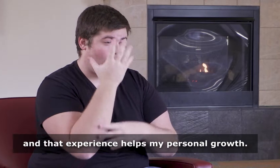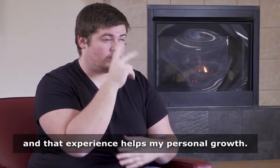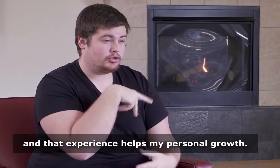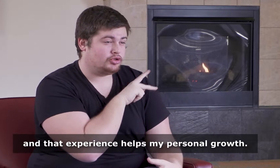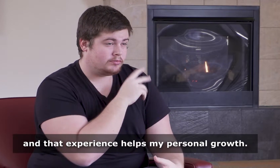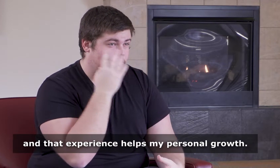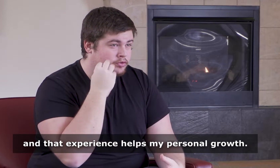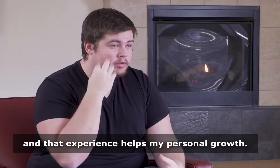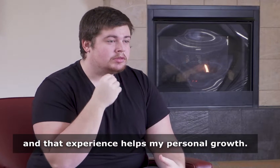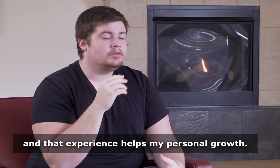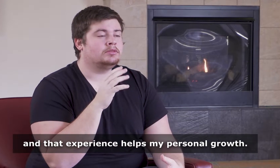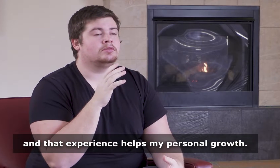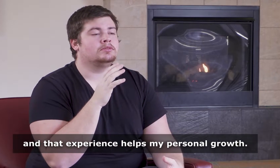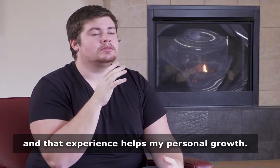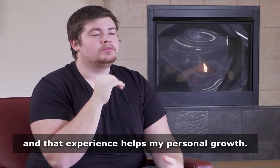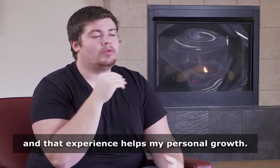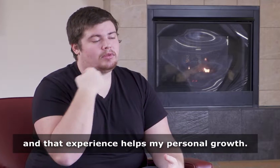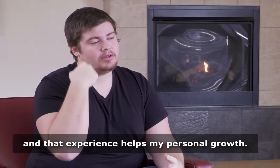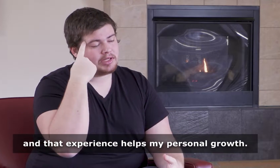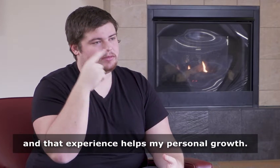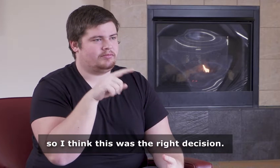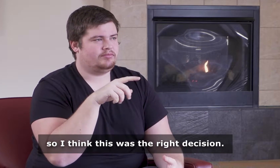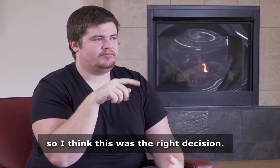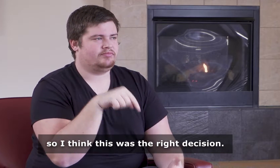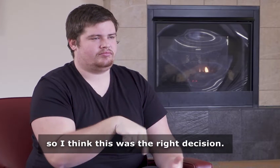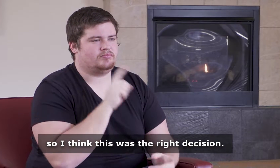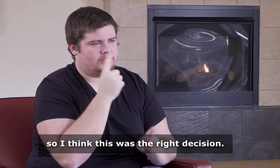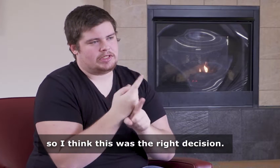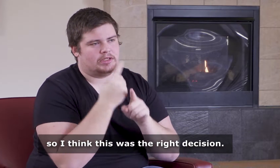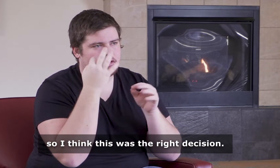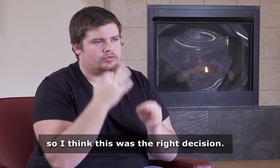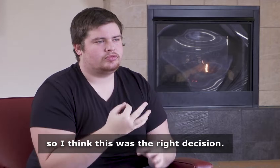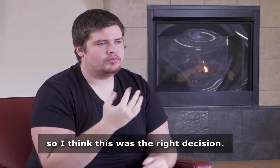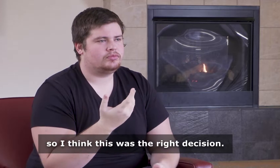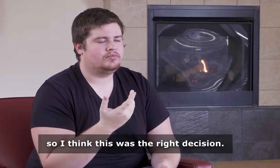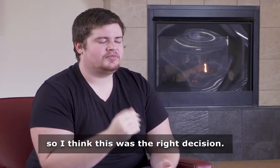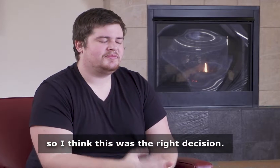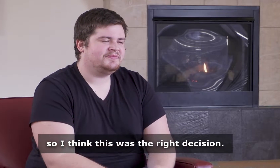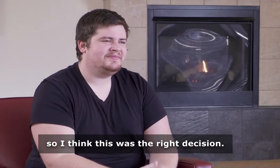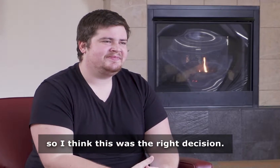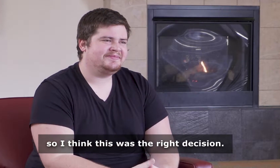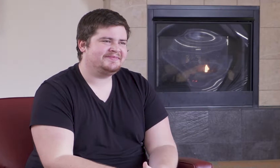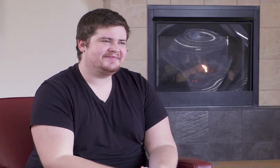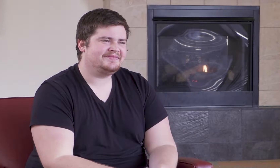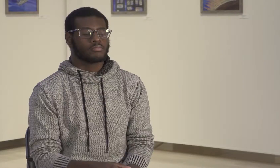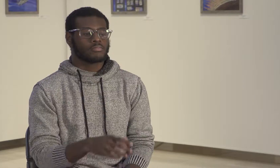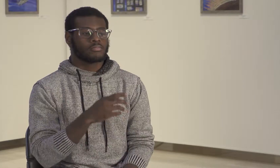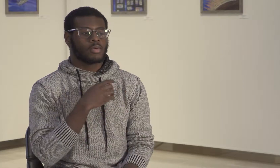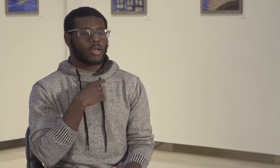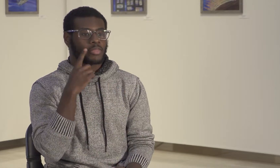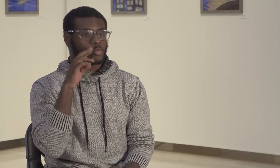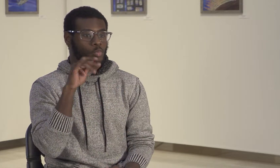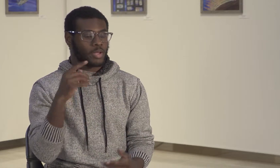and that experience helps my personal growth. So I think this was the right decision